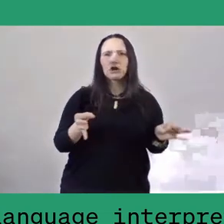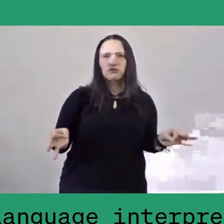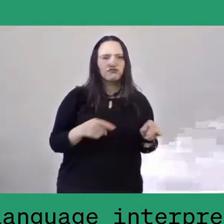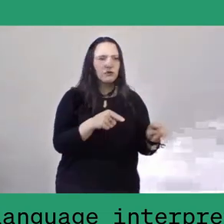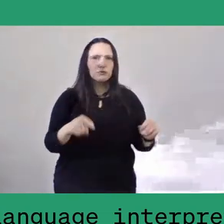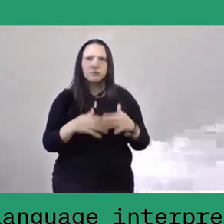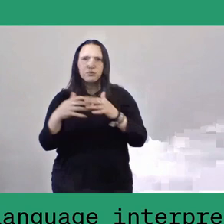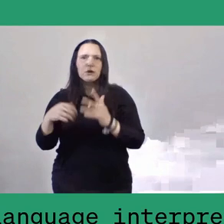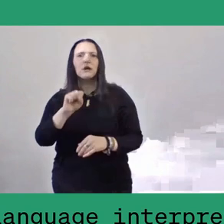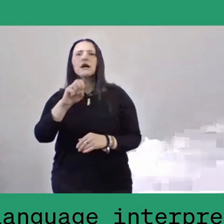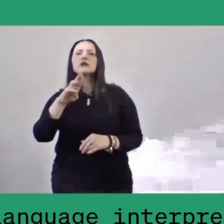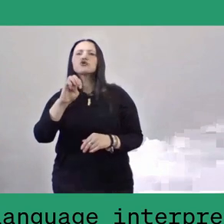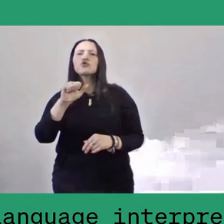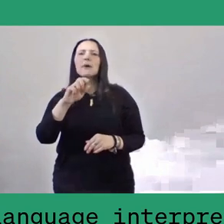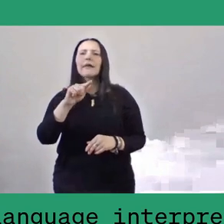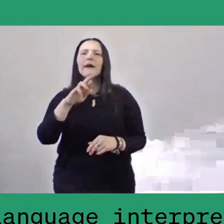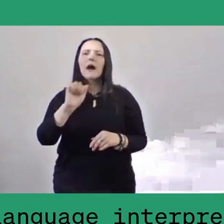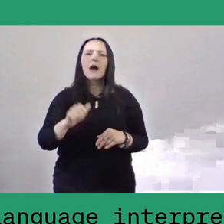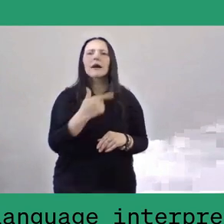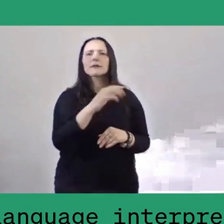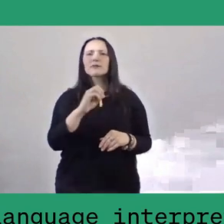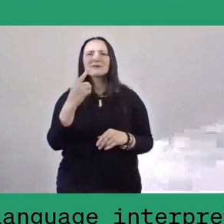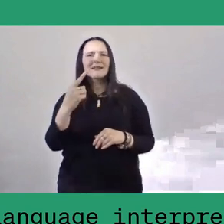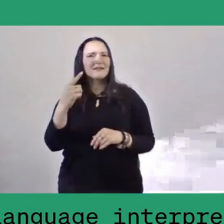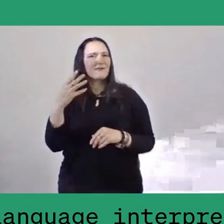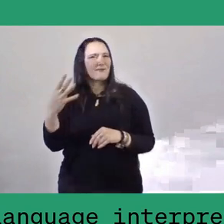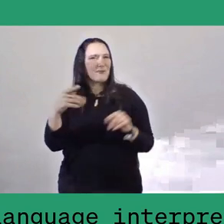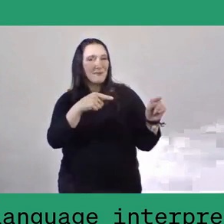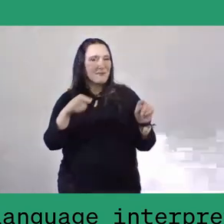including Aceh, Sumatra, following the 2004 tsunami.